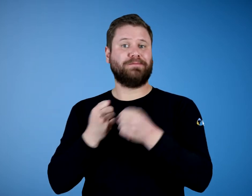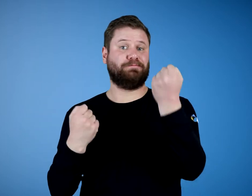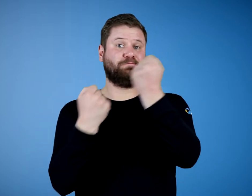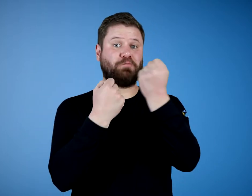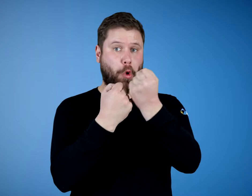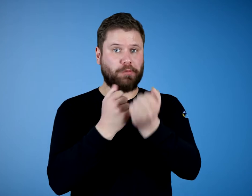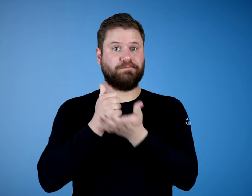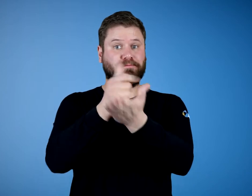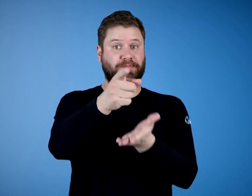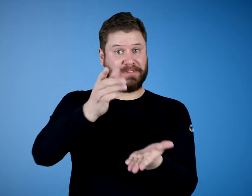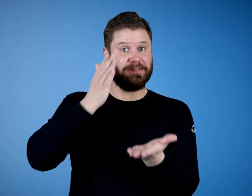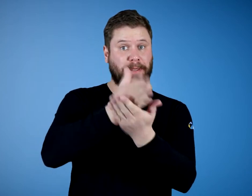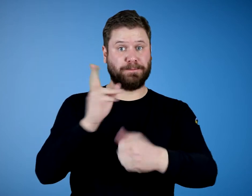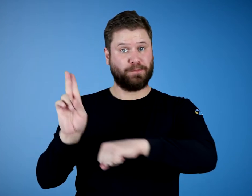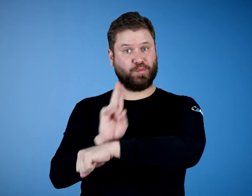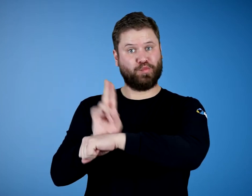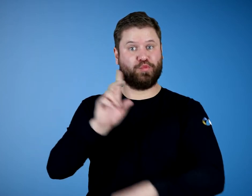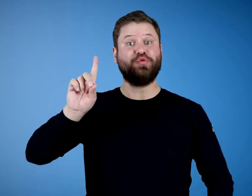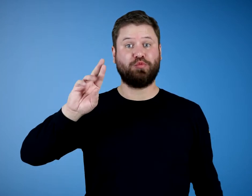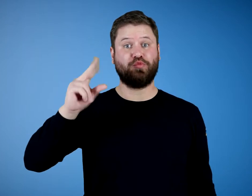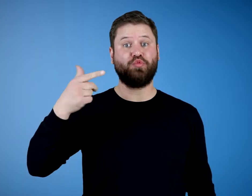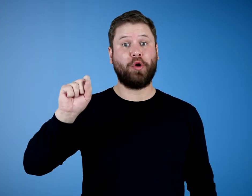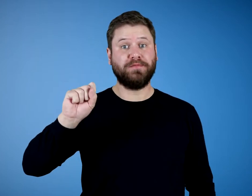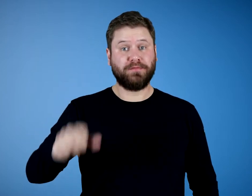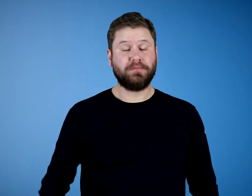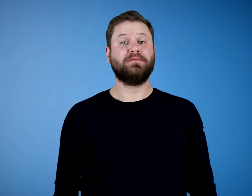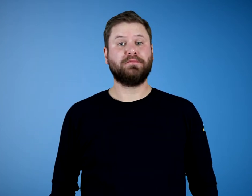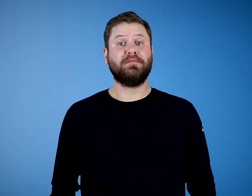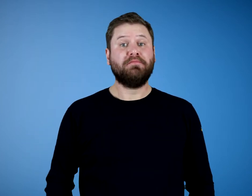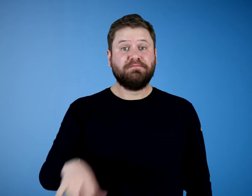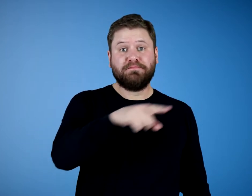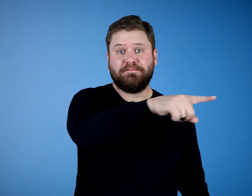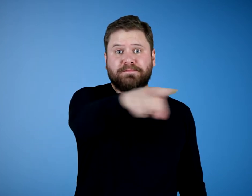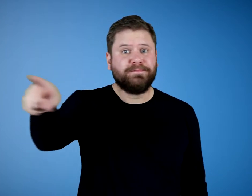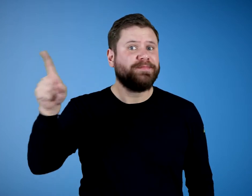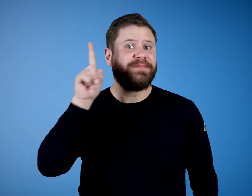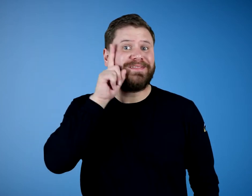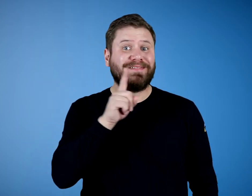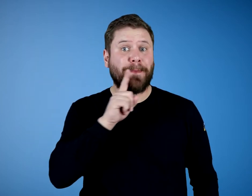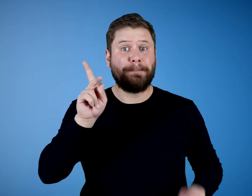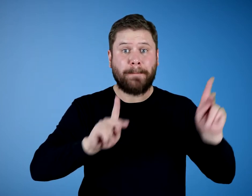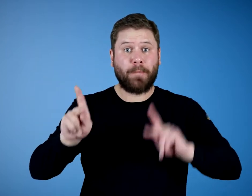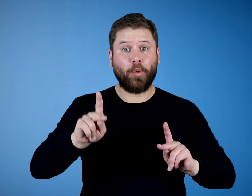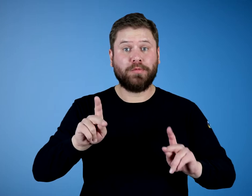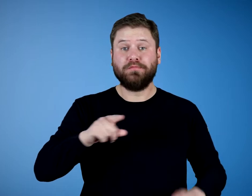They will get support to help them stop using drugs. Are you deaf?